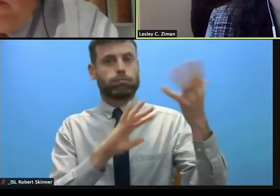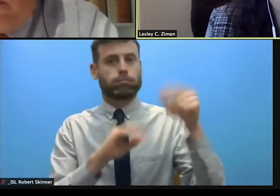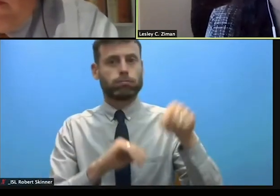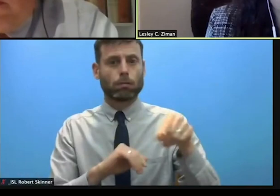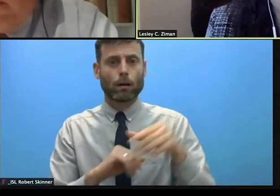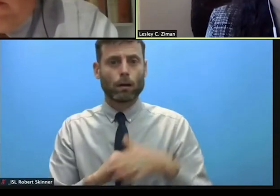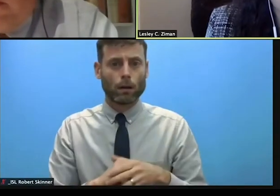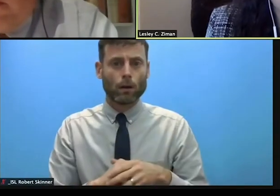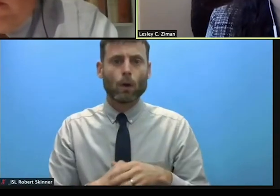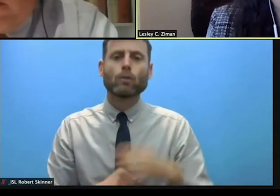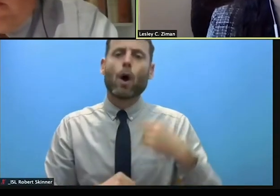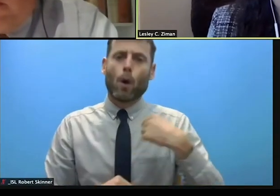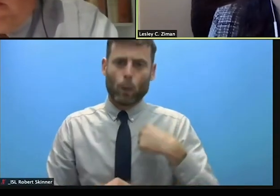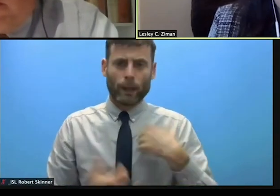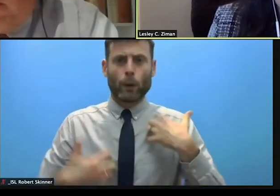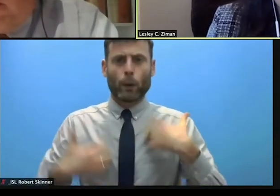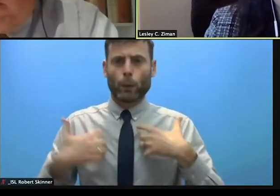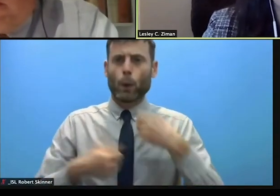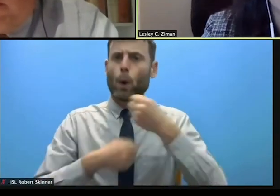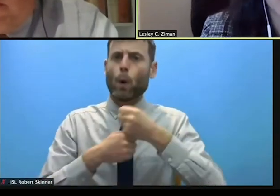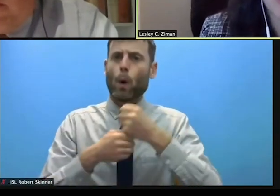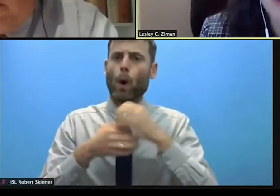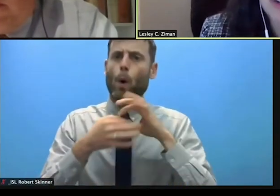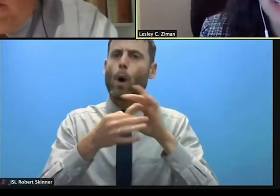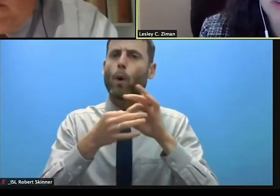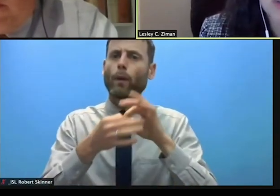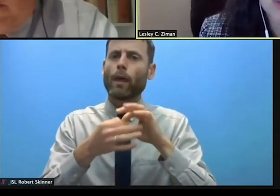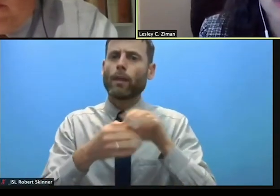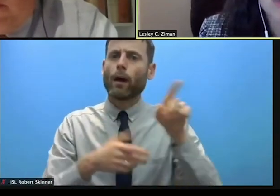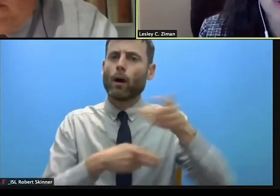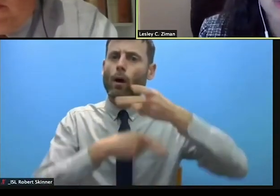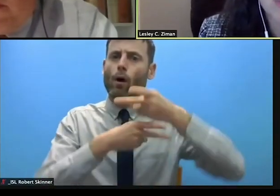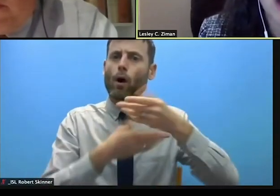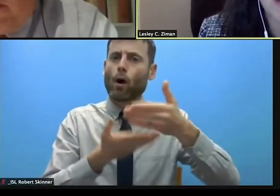protection cluster to support this recommendation and encourage others to do so as well.